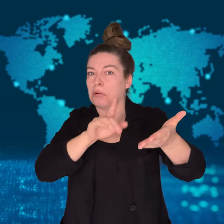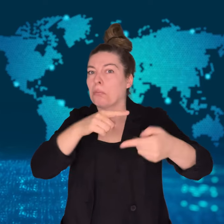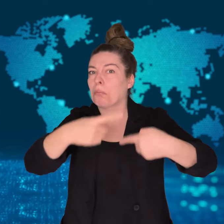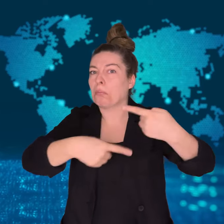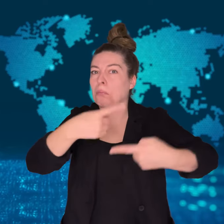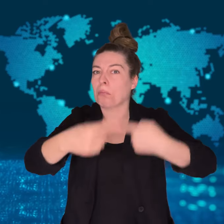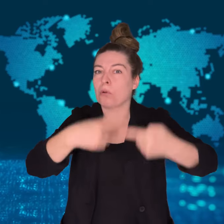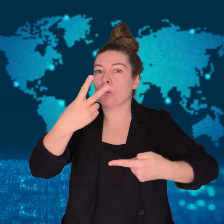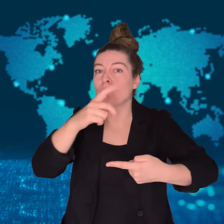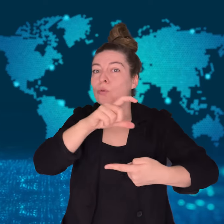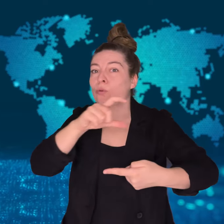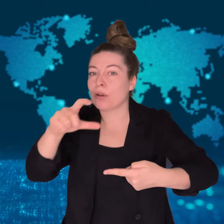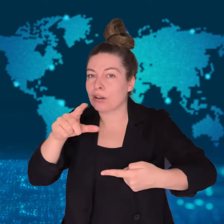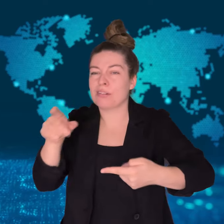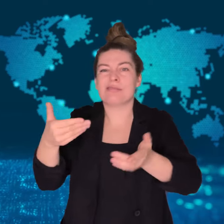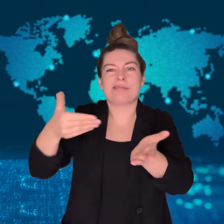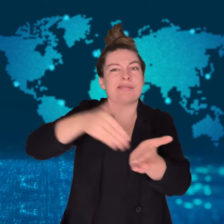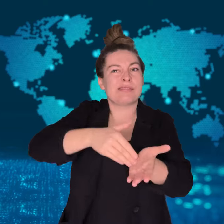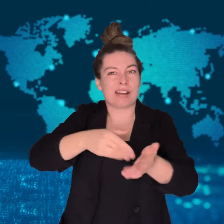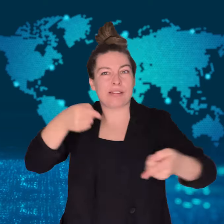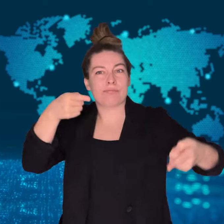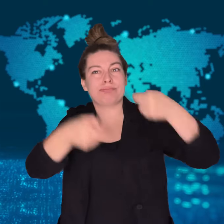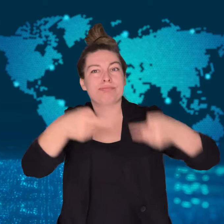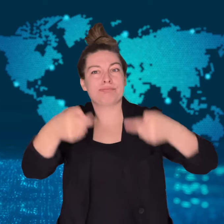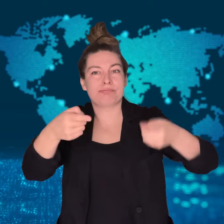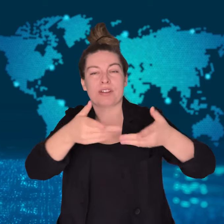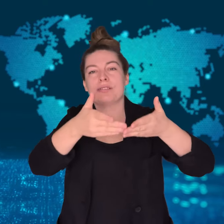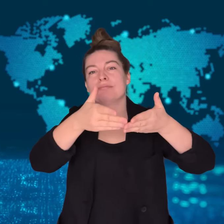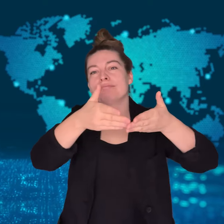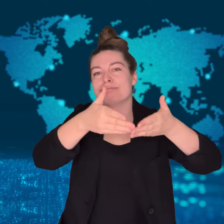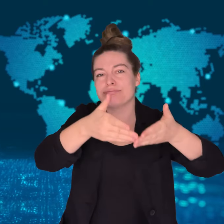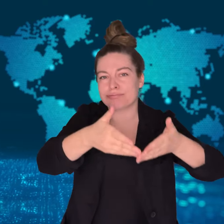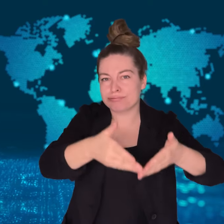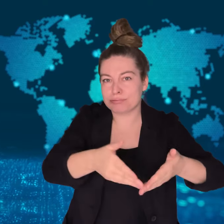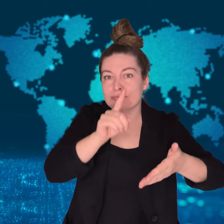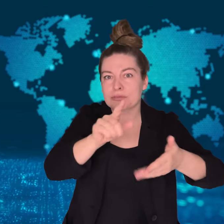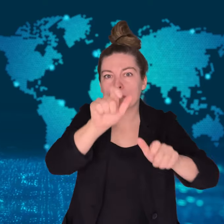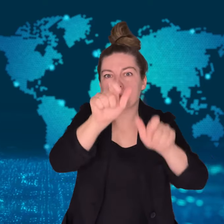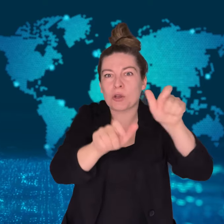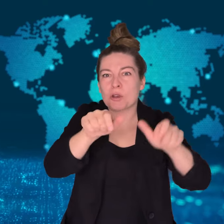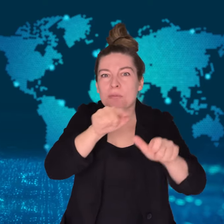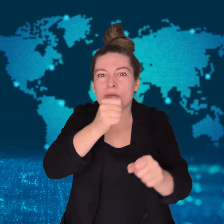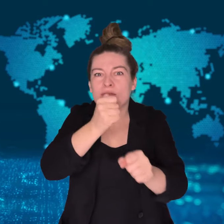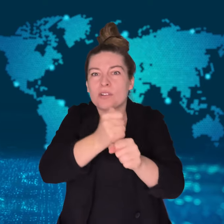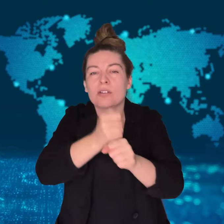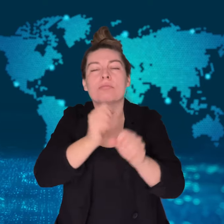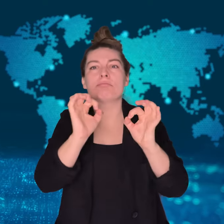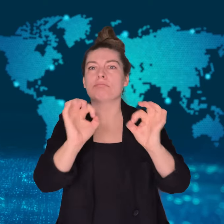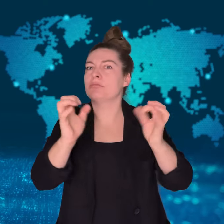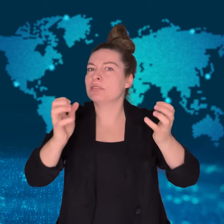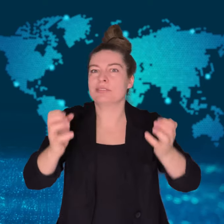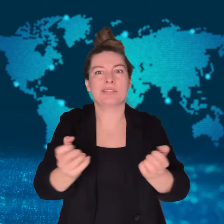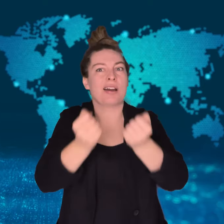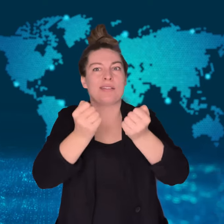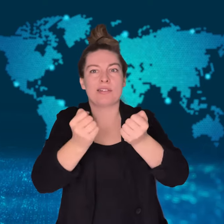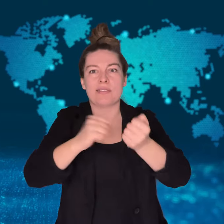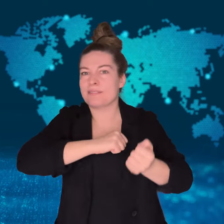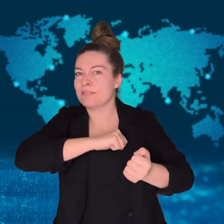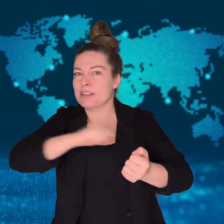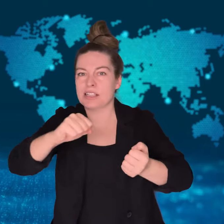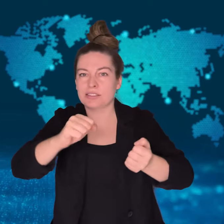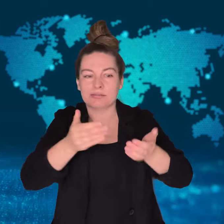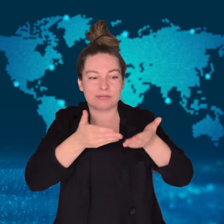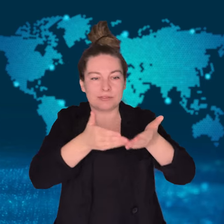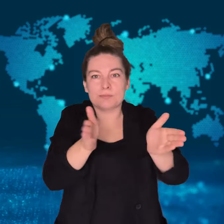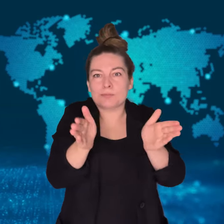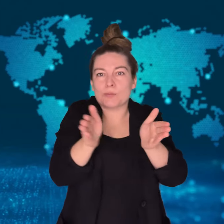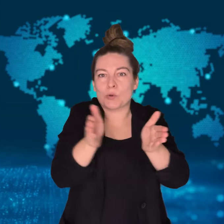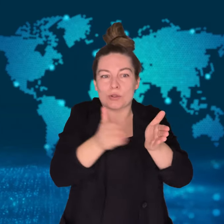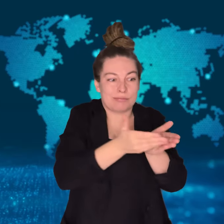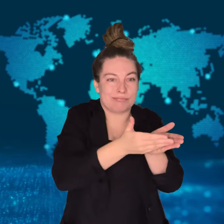days since being hit by two missiles around two weeks ago.